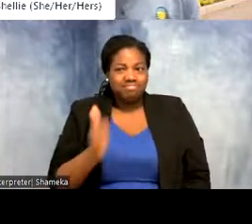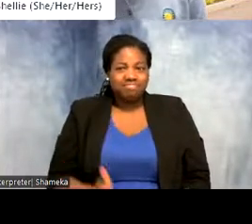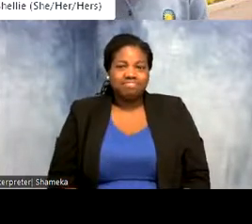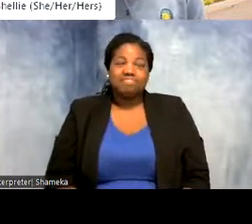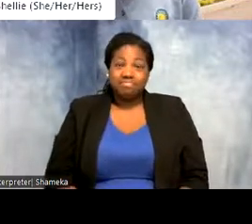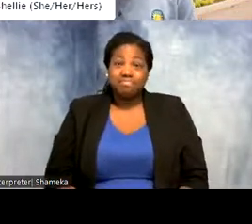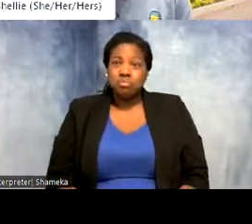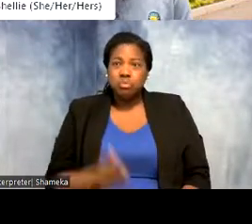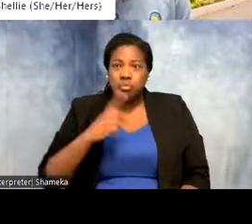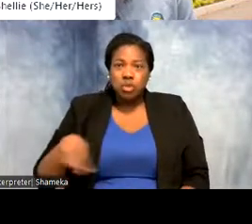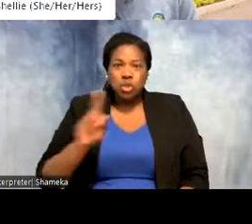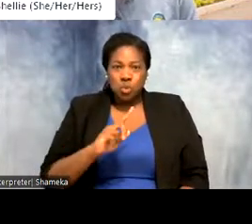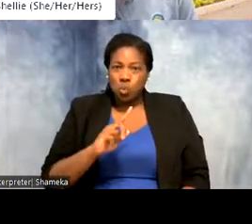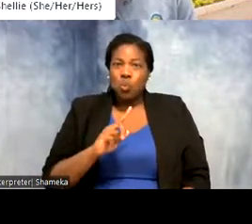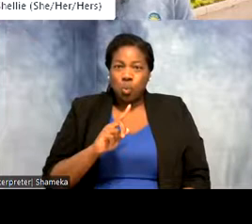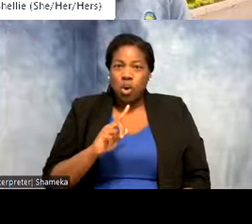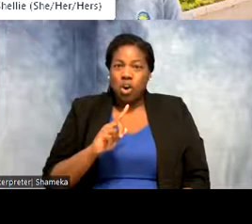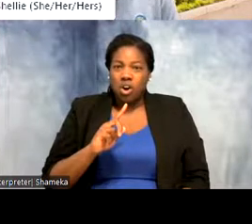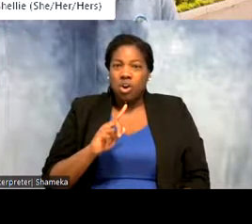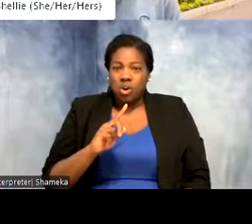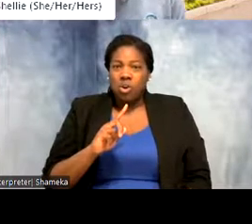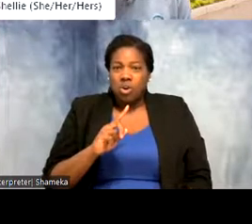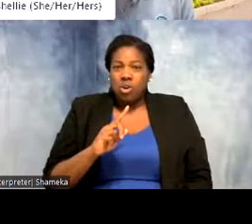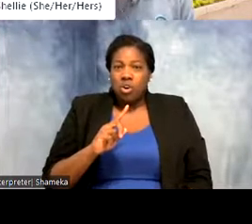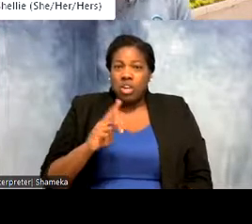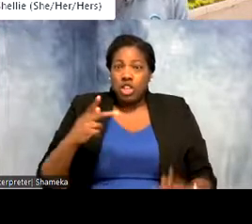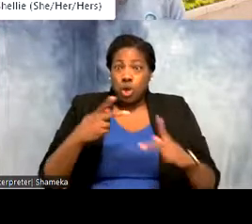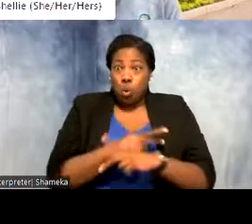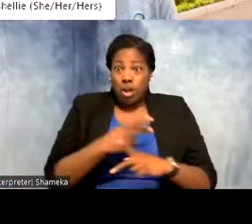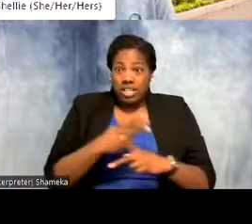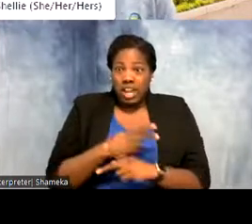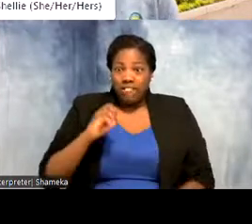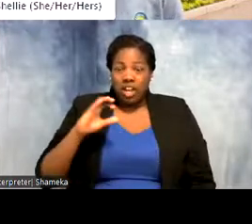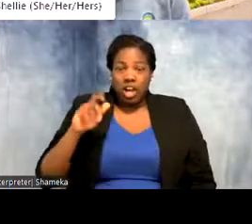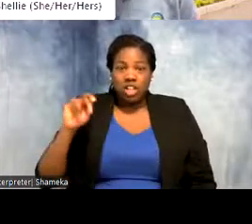And you all got it that our quantitative ecologist definitely uses science, technology,